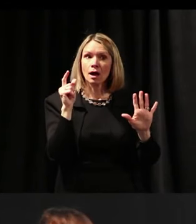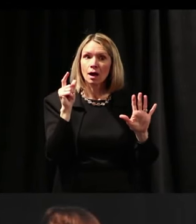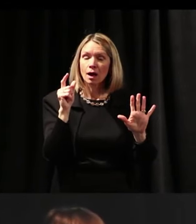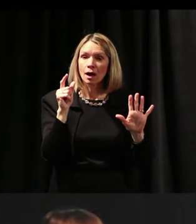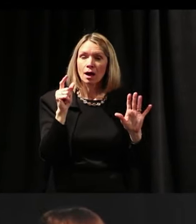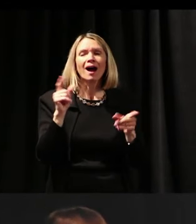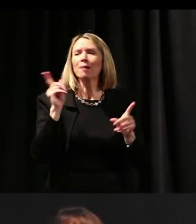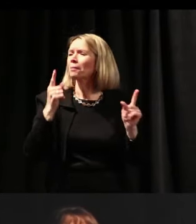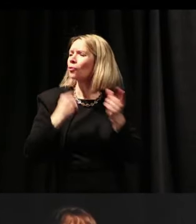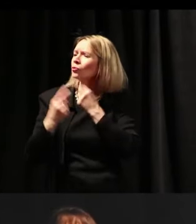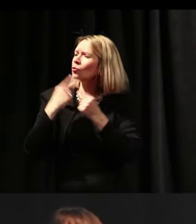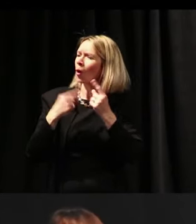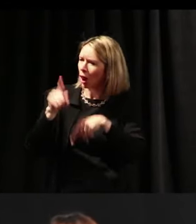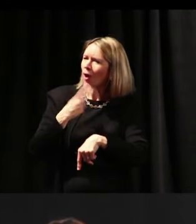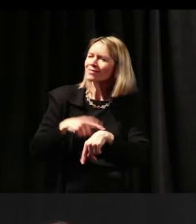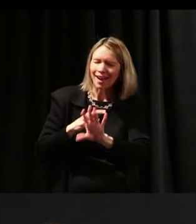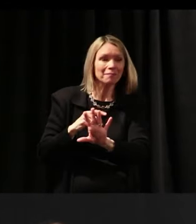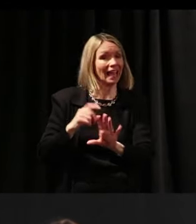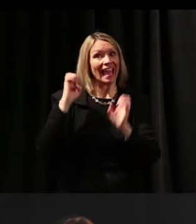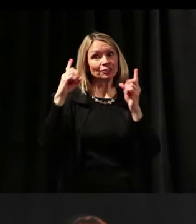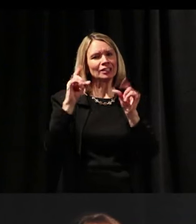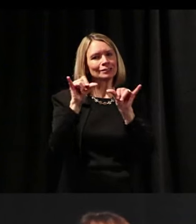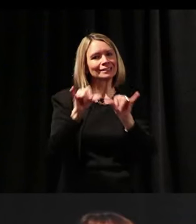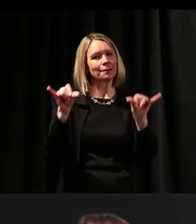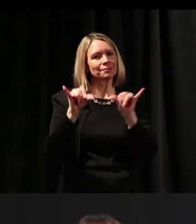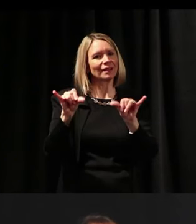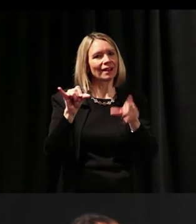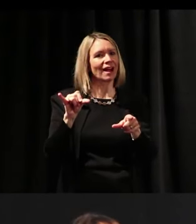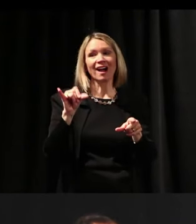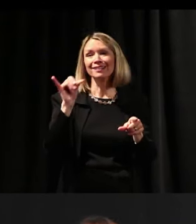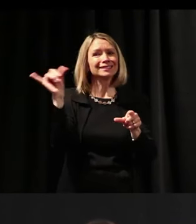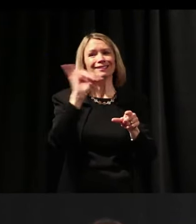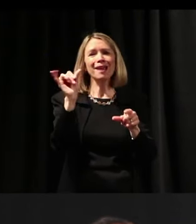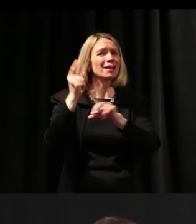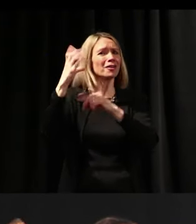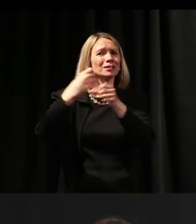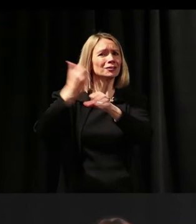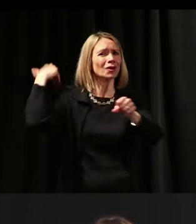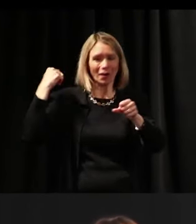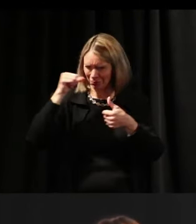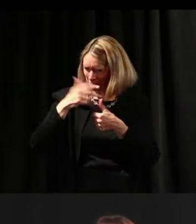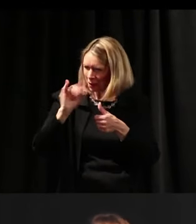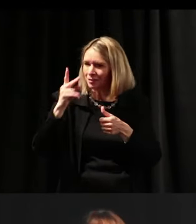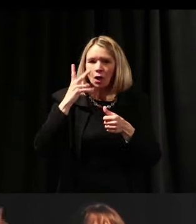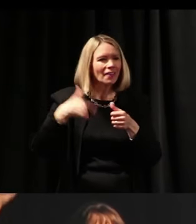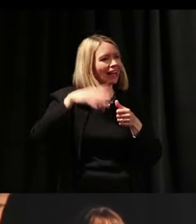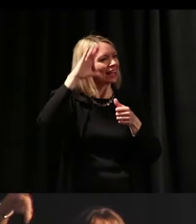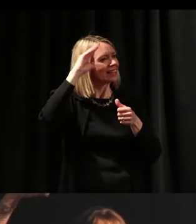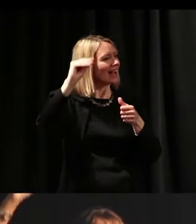people told me for a long time, you know, education's the same, it's like 100 years ago. You saw that picture of that guy